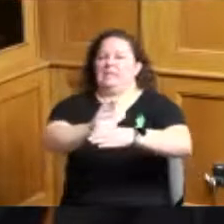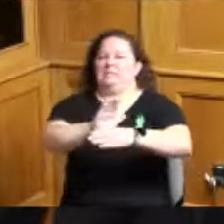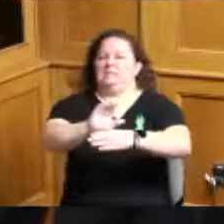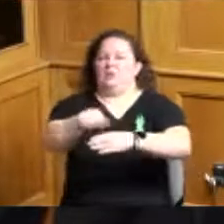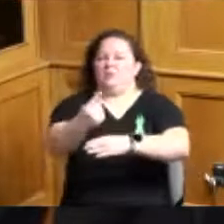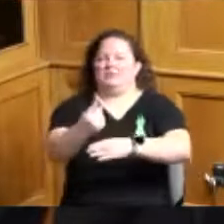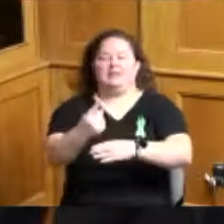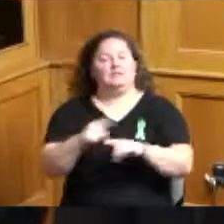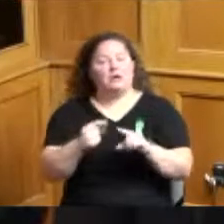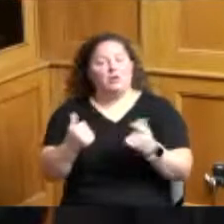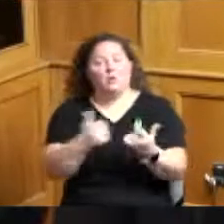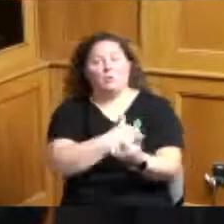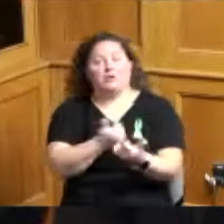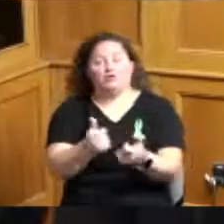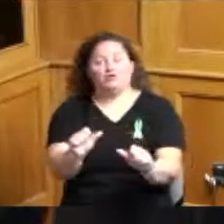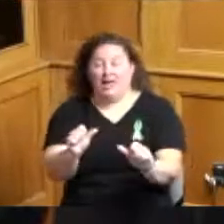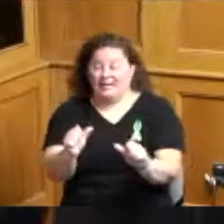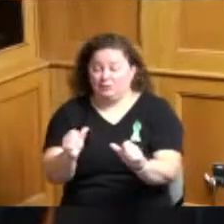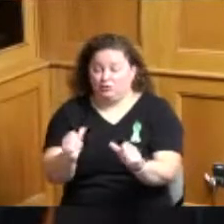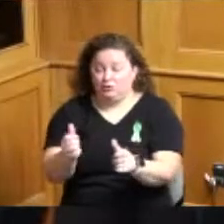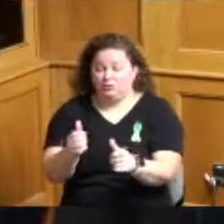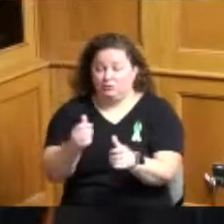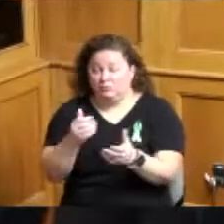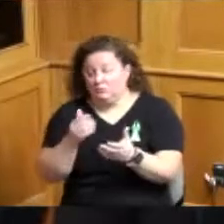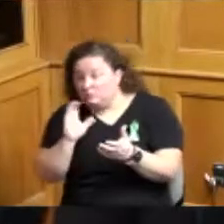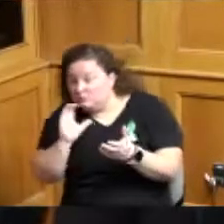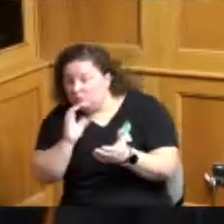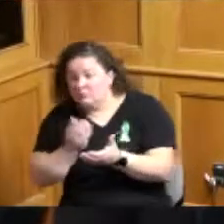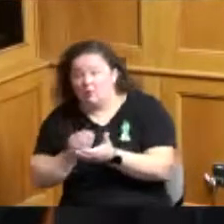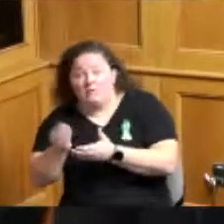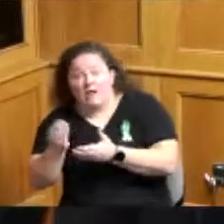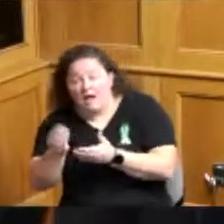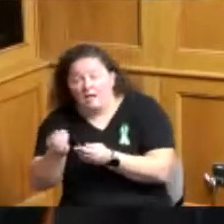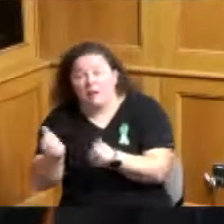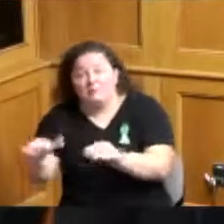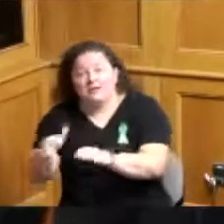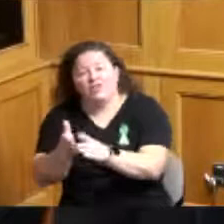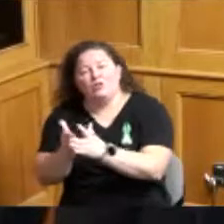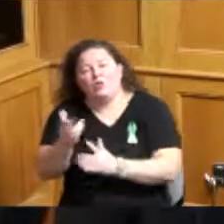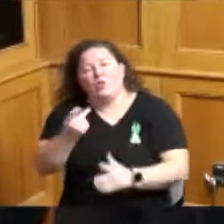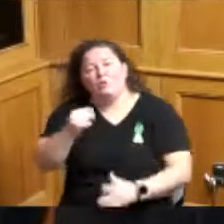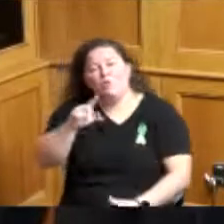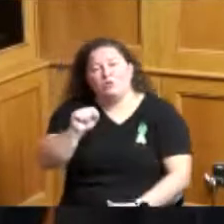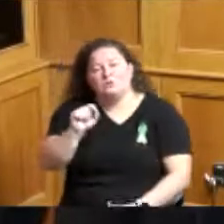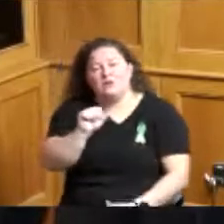to acquire a property through the port authority and open a housing support resource center on